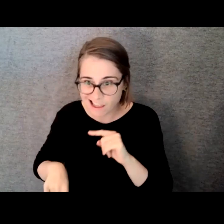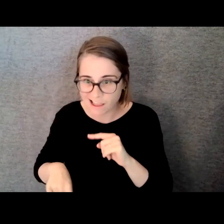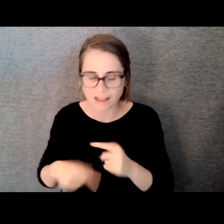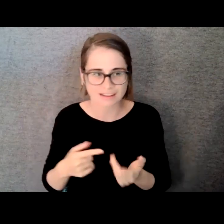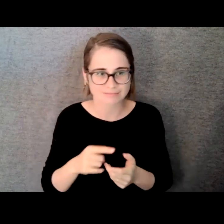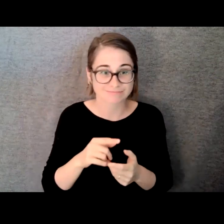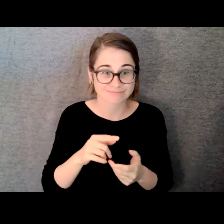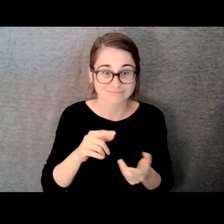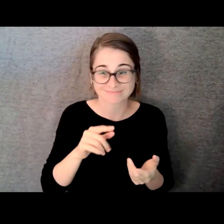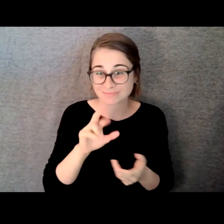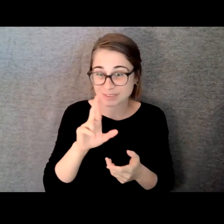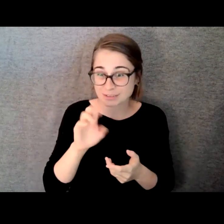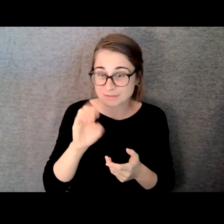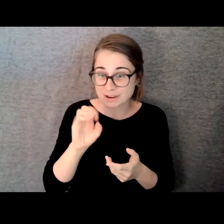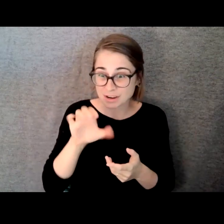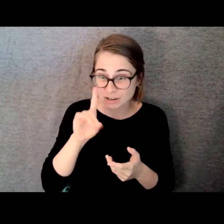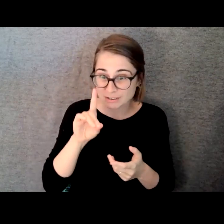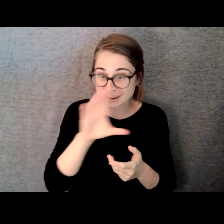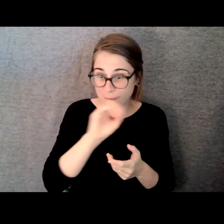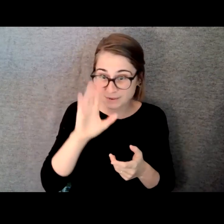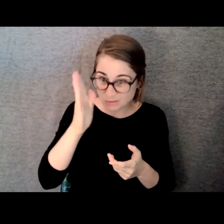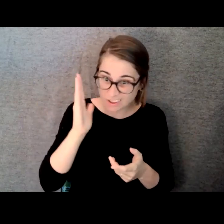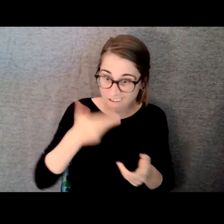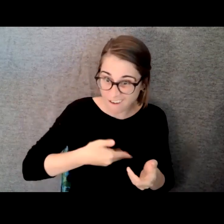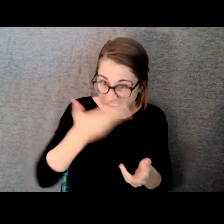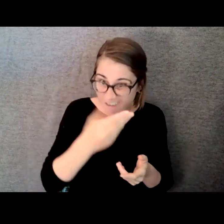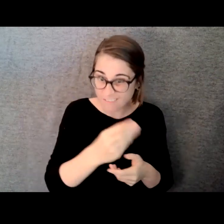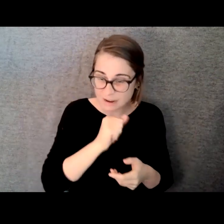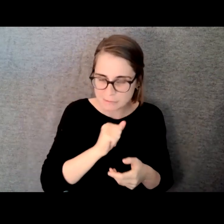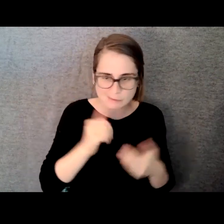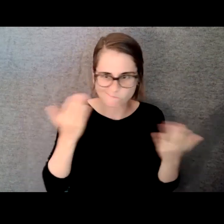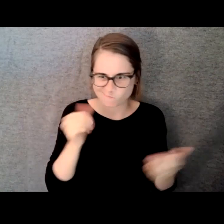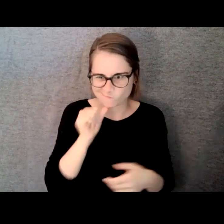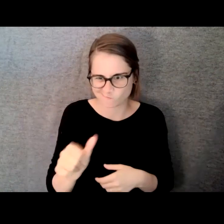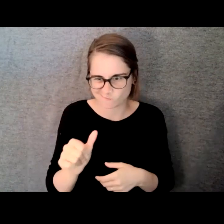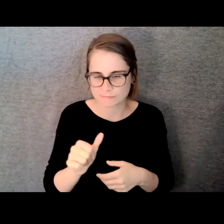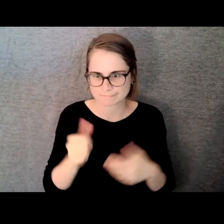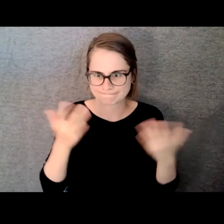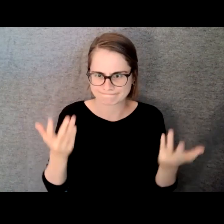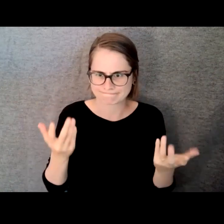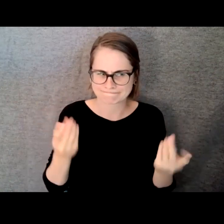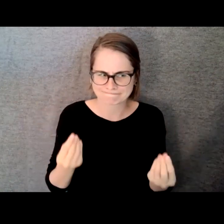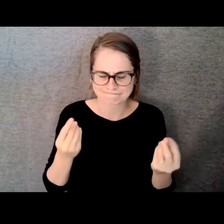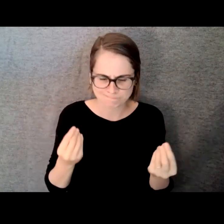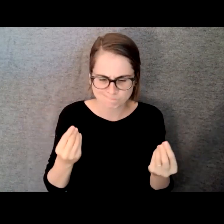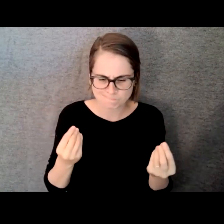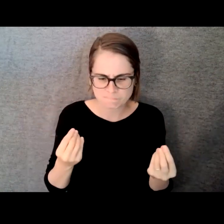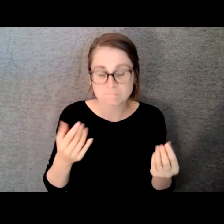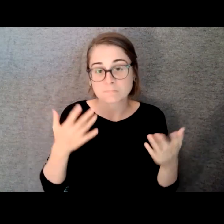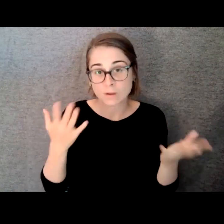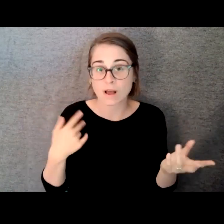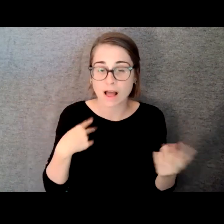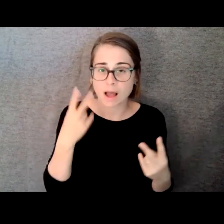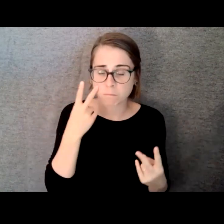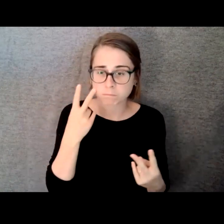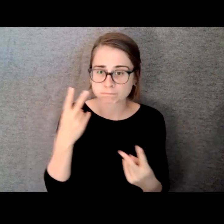And I got thinking back to an experience I had going back to September 11th 2001. The